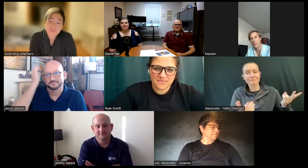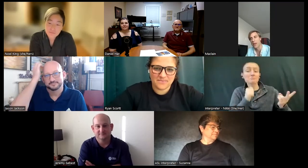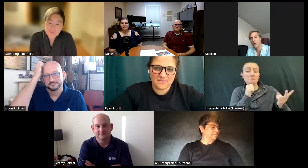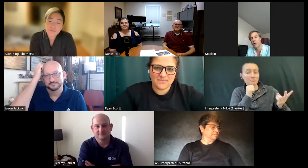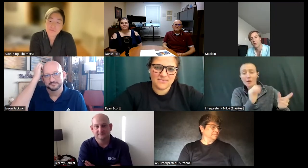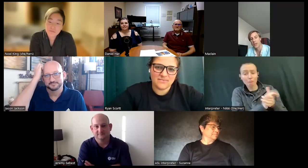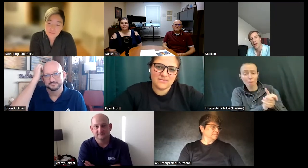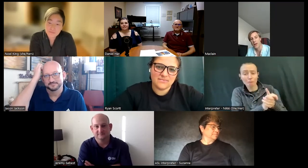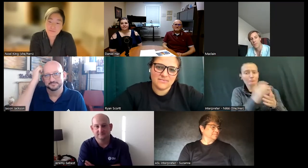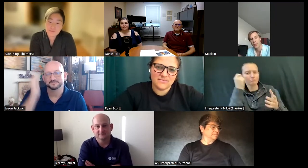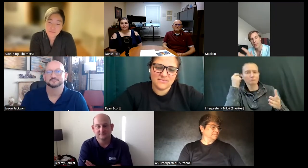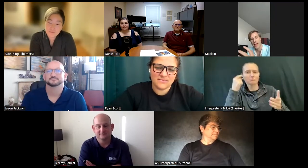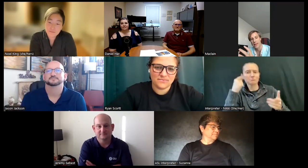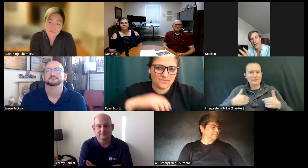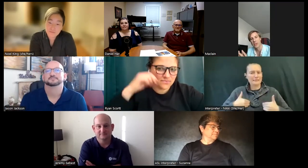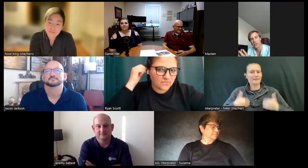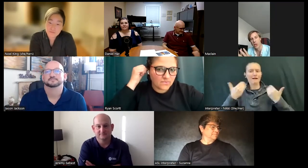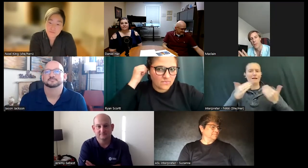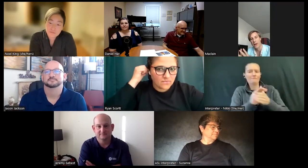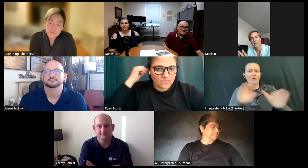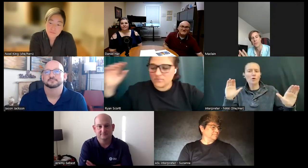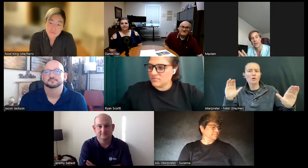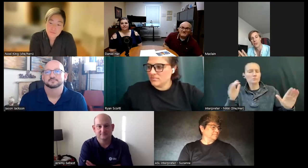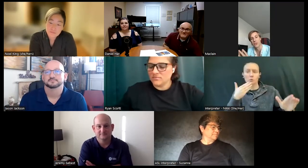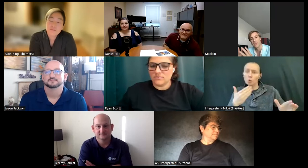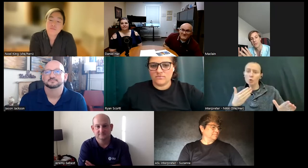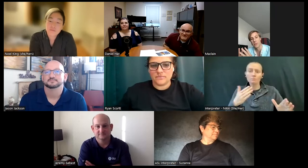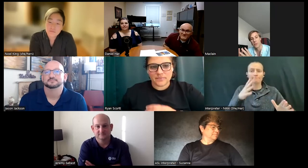separated when I was very young they had a very good co-parenting relationship to